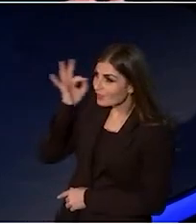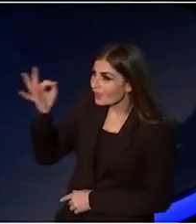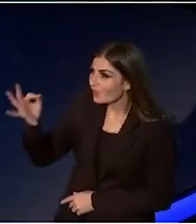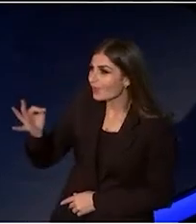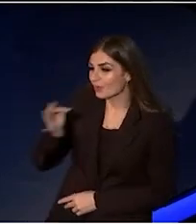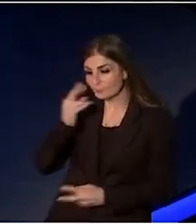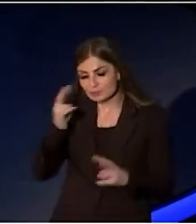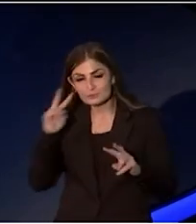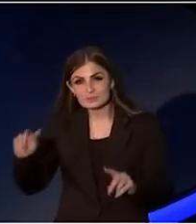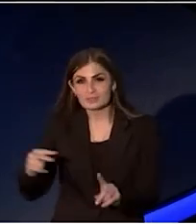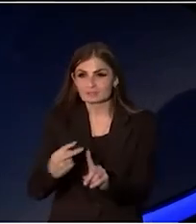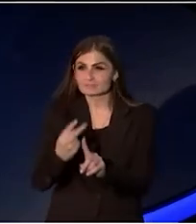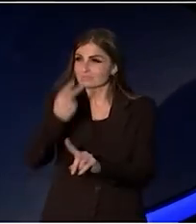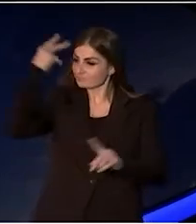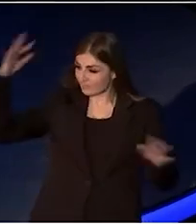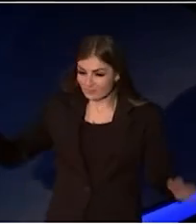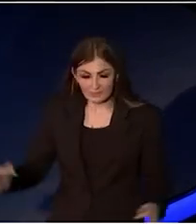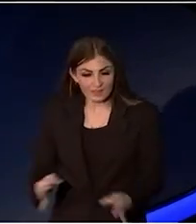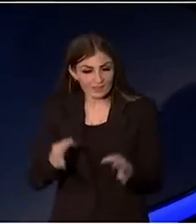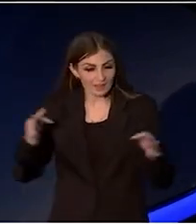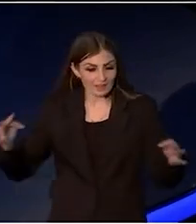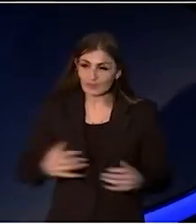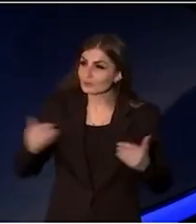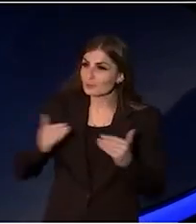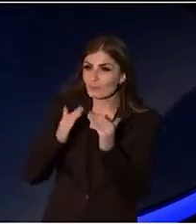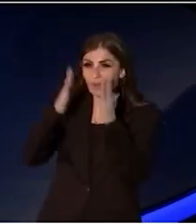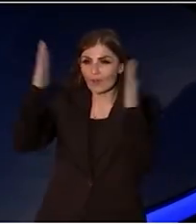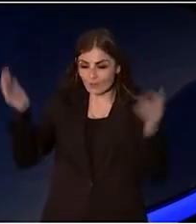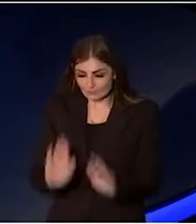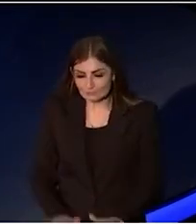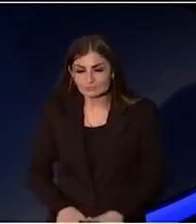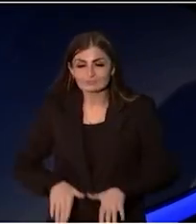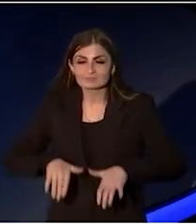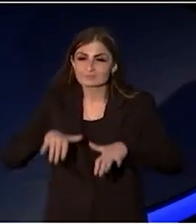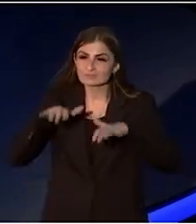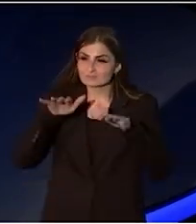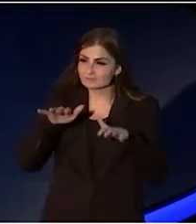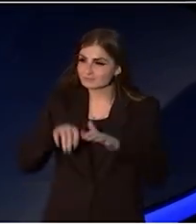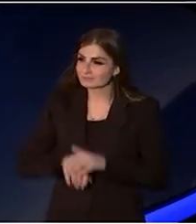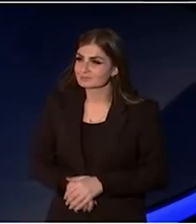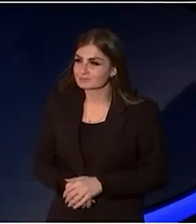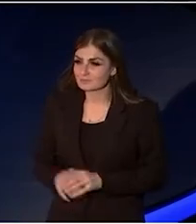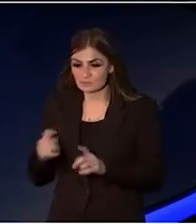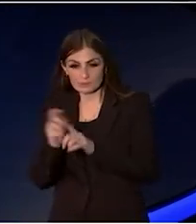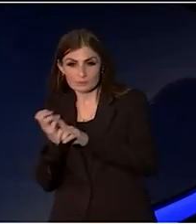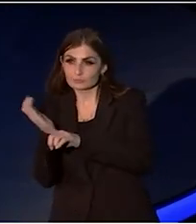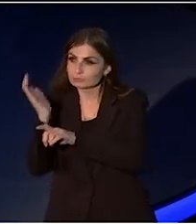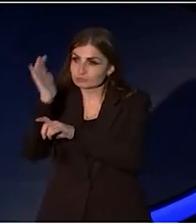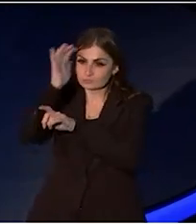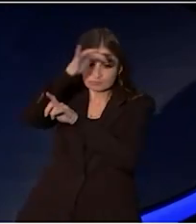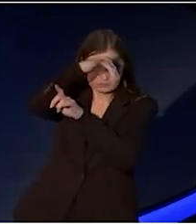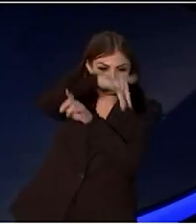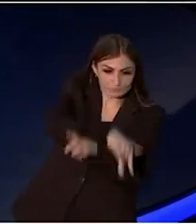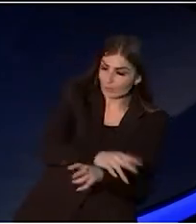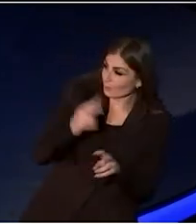memory of my fibro childhood home, spilling over into the stitches in our sides.